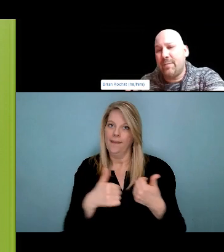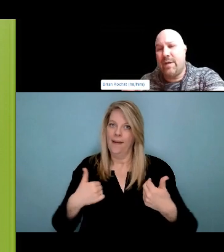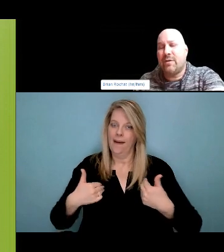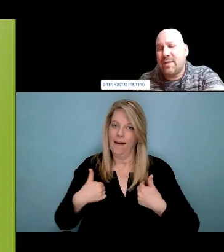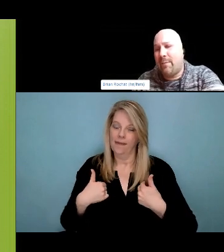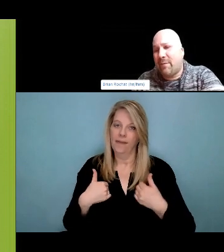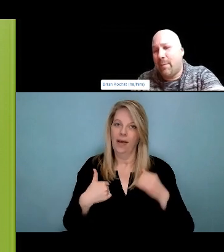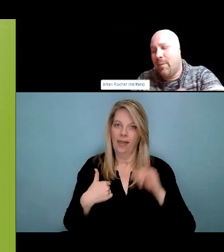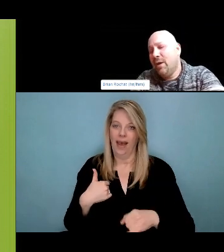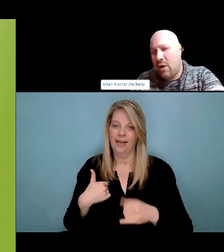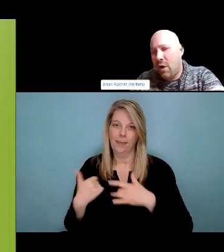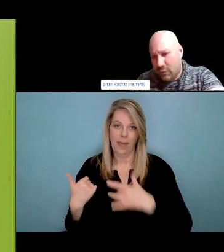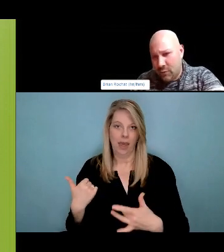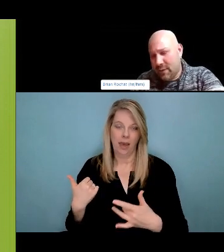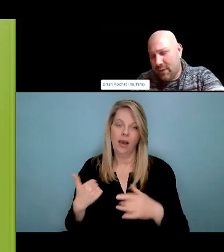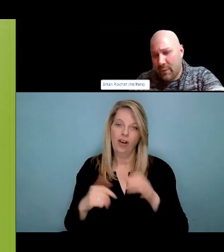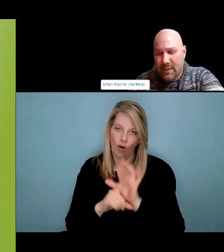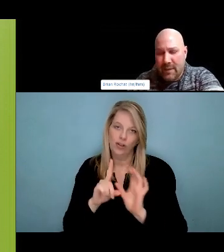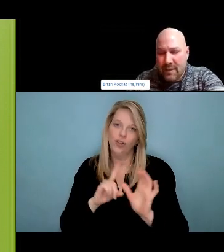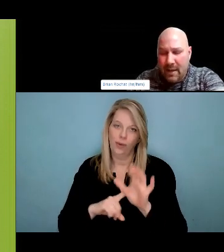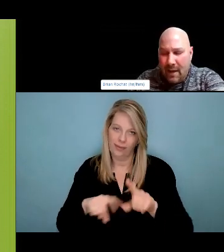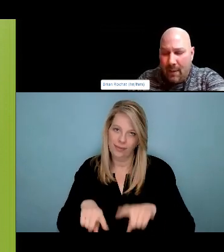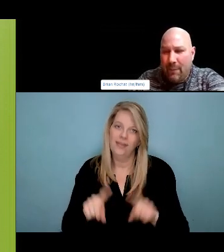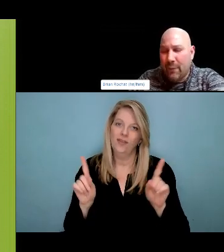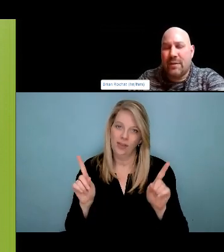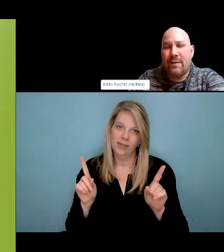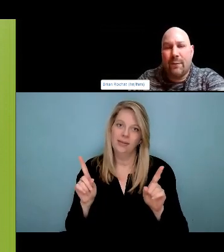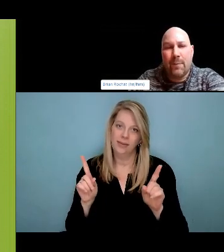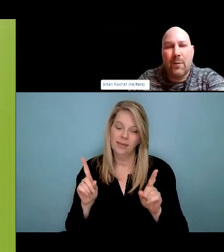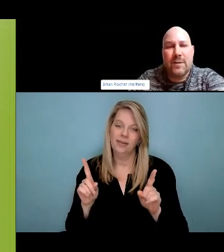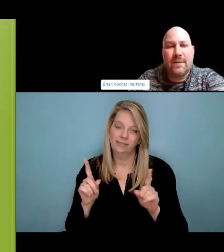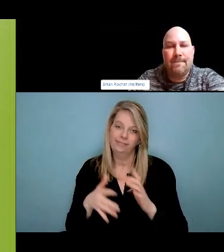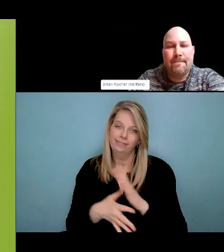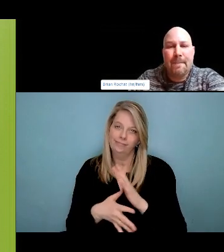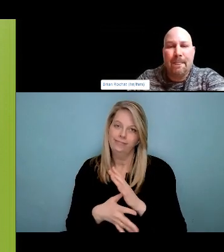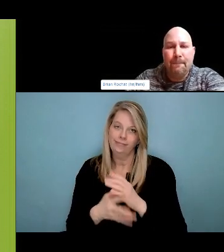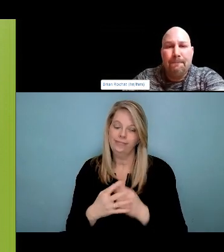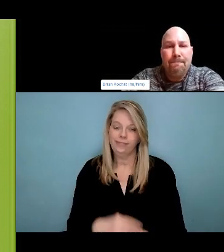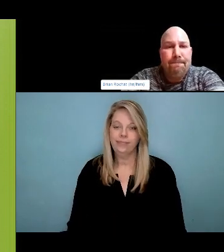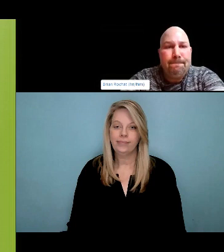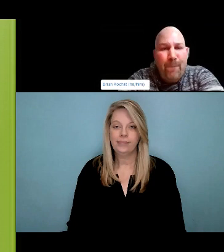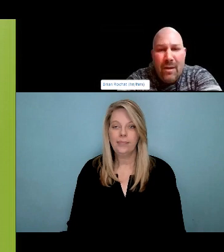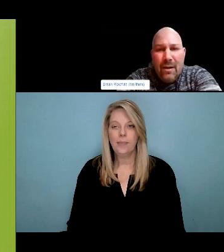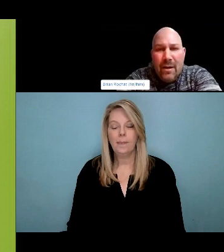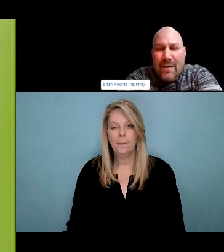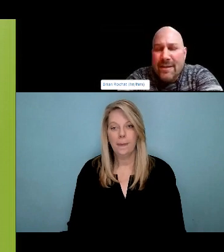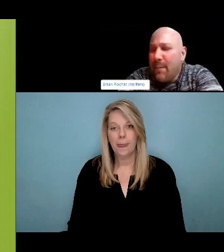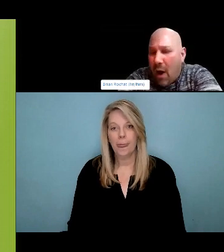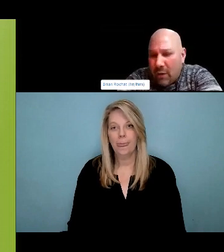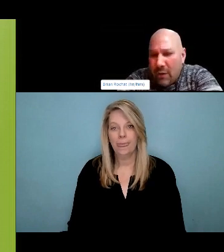And I apologize, I don't know why the image of the videos are not showing up, but this